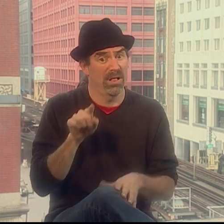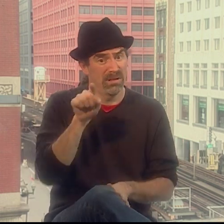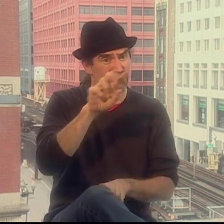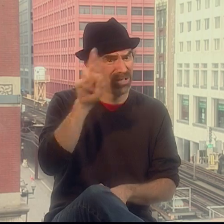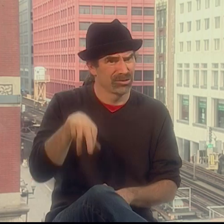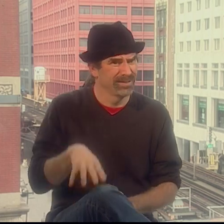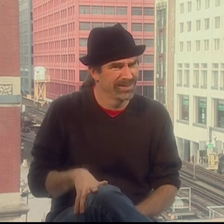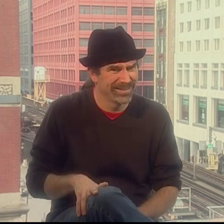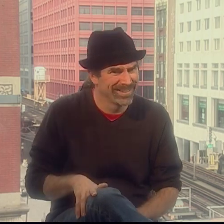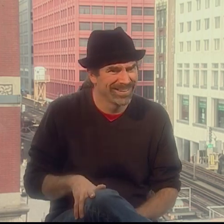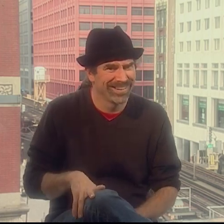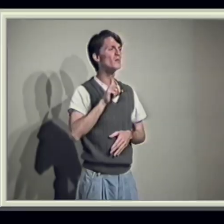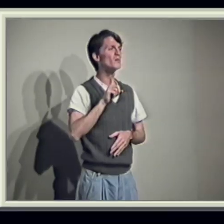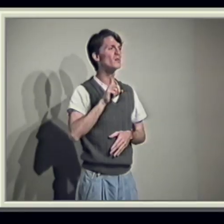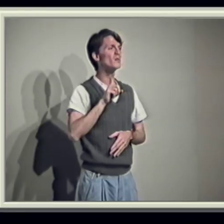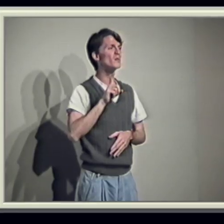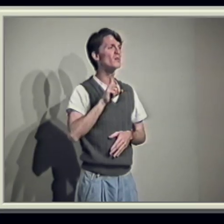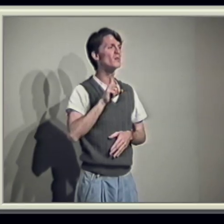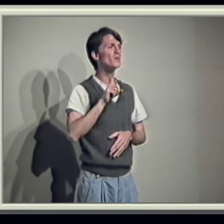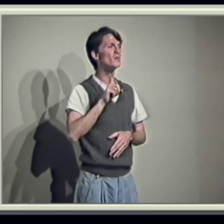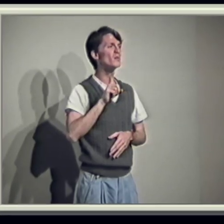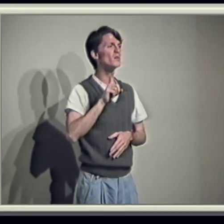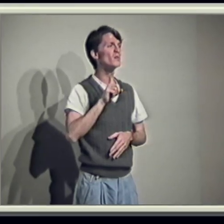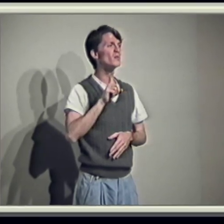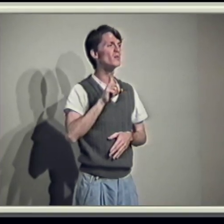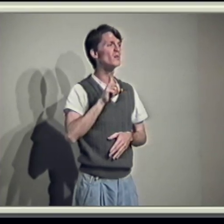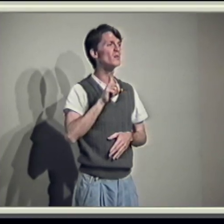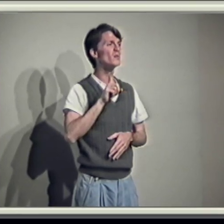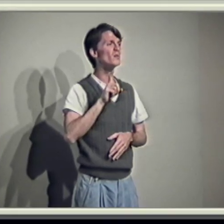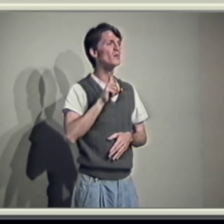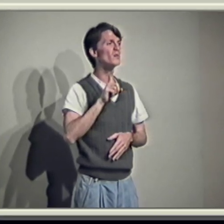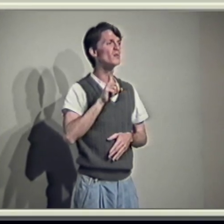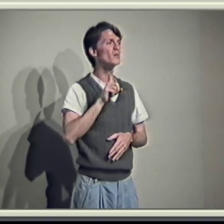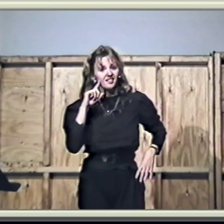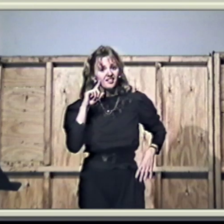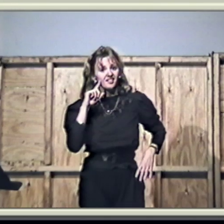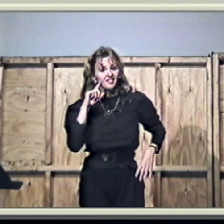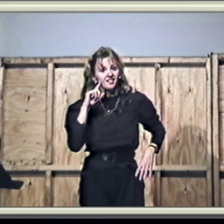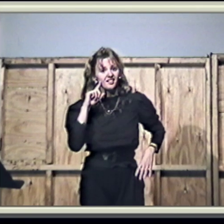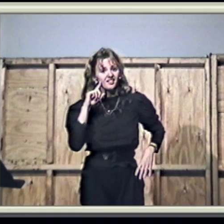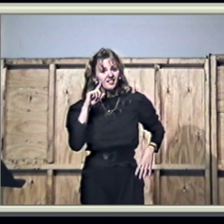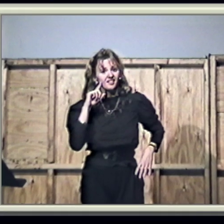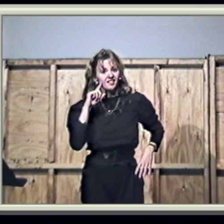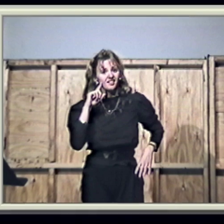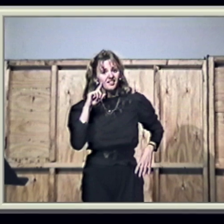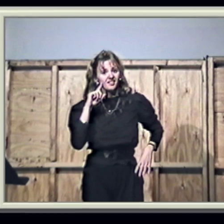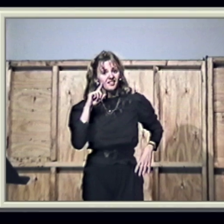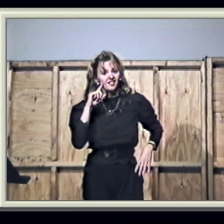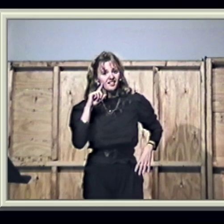but in Rochester, that isn't what was happening. We brought in Mike Hanson, Marita from Finland,